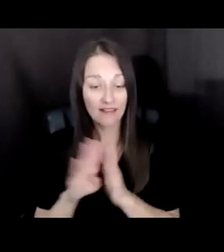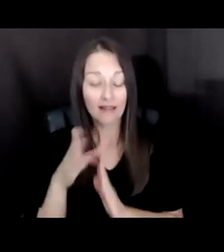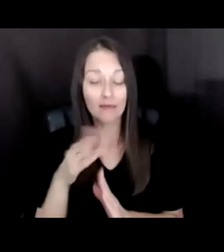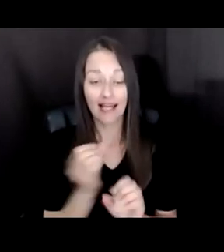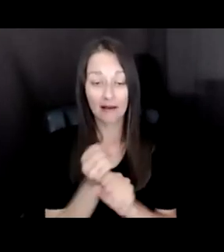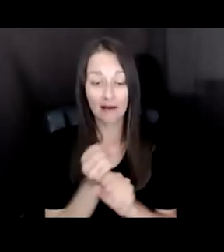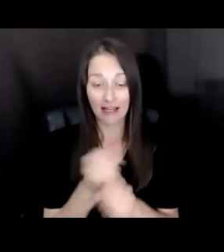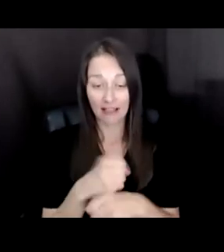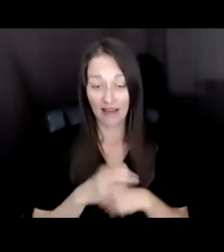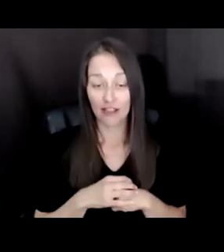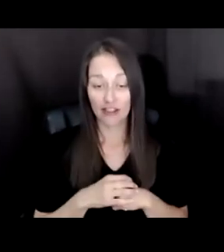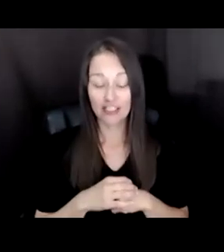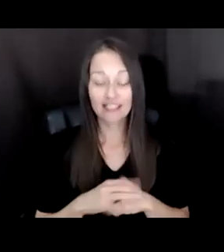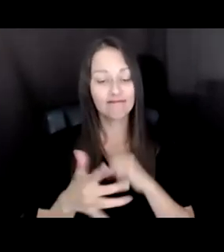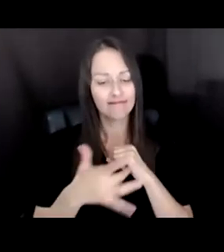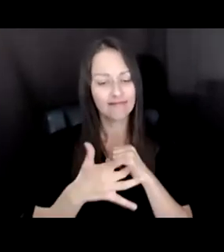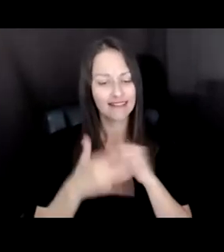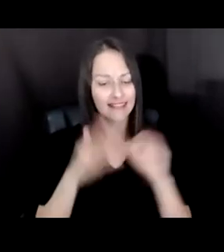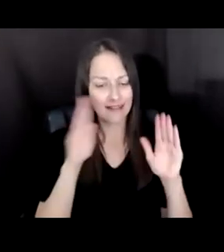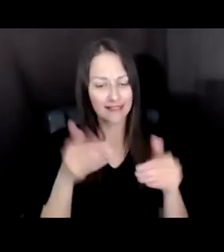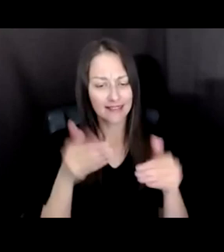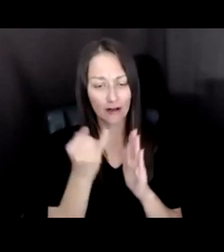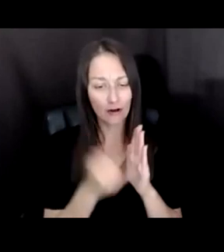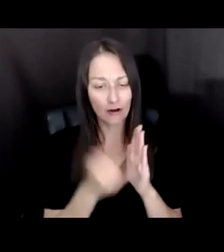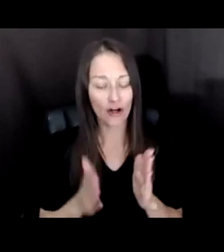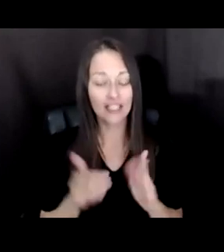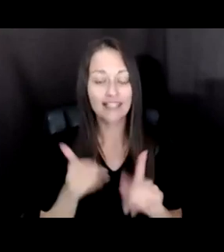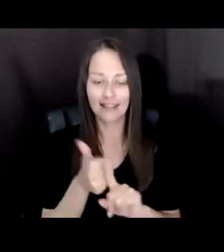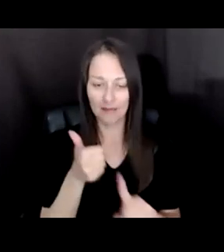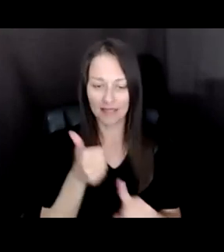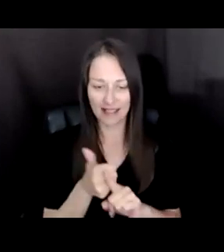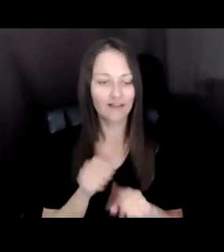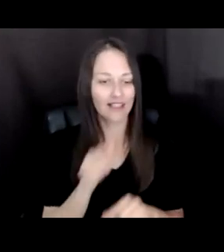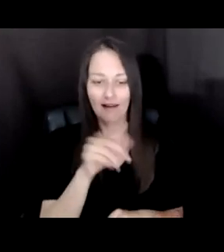TECH-CENTERED ARTISTS ARE OFTEN INHERENTLY CROSS-SECTORAL, NOT JUST BECAUSE THEY FUSE ART